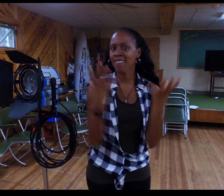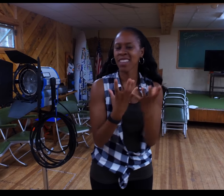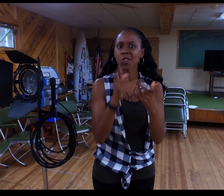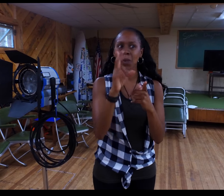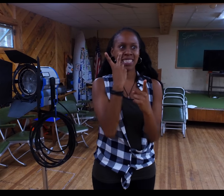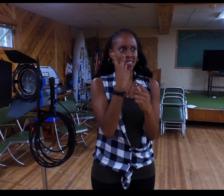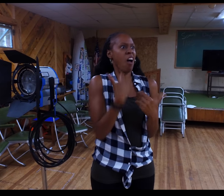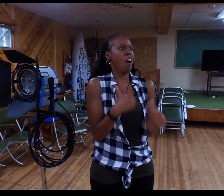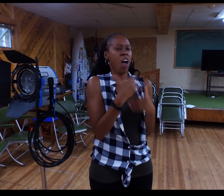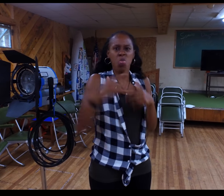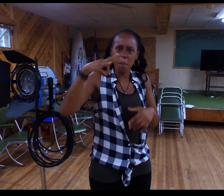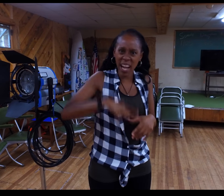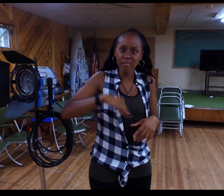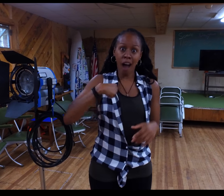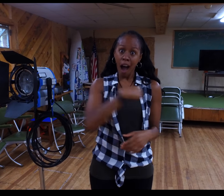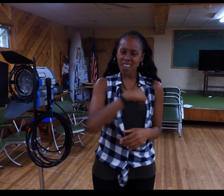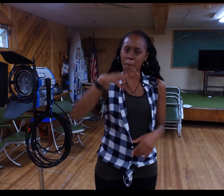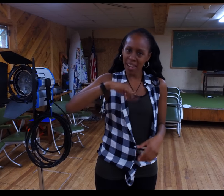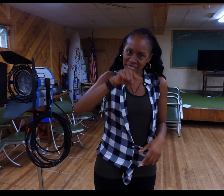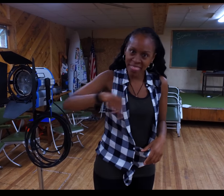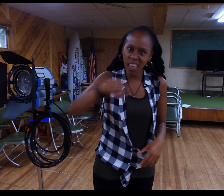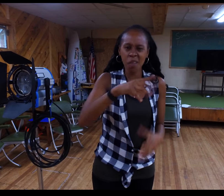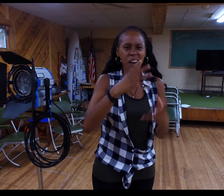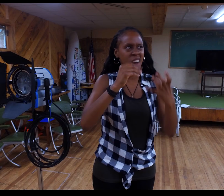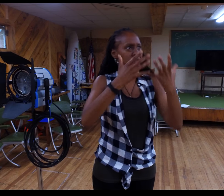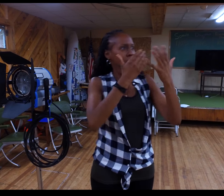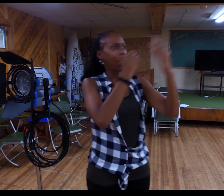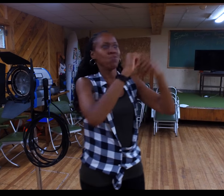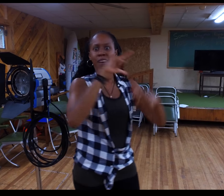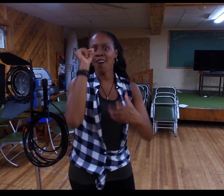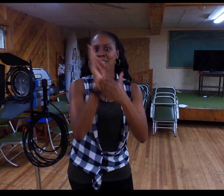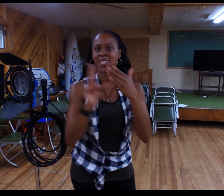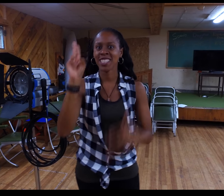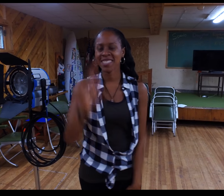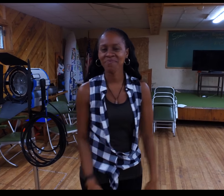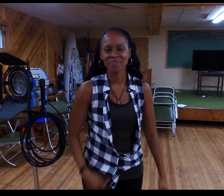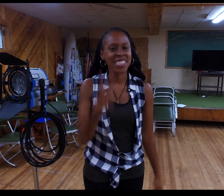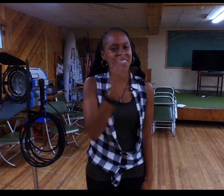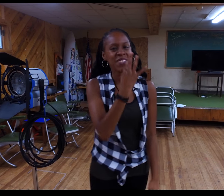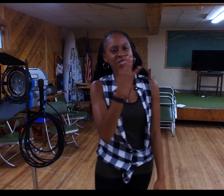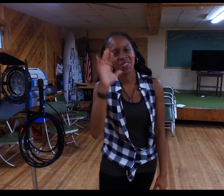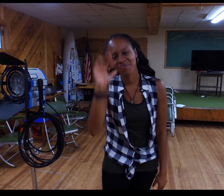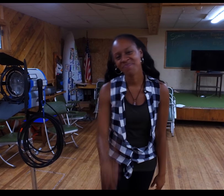Through the vlogs, you will see how the program has benefited us all! Thanks to Gallaudet University! See you soon!